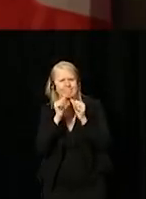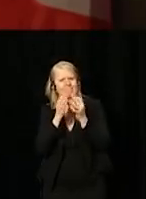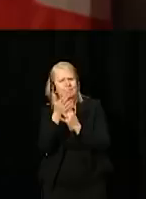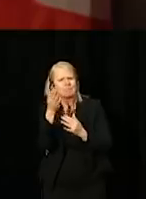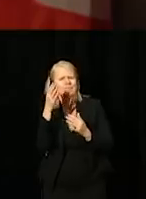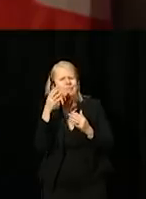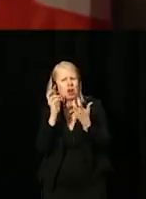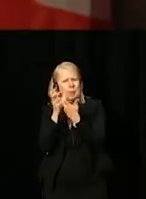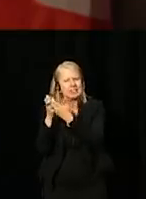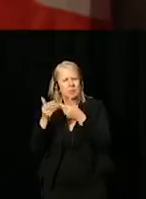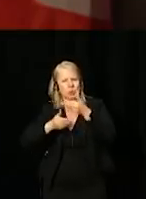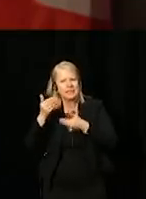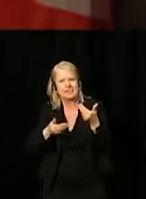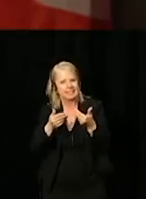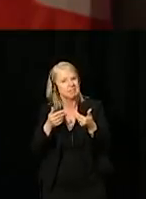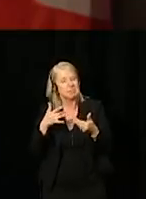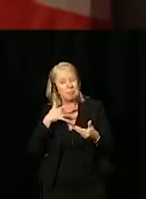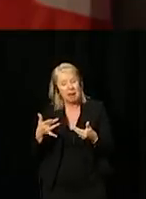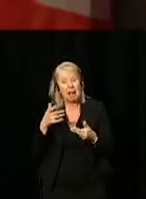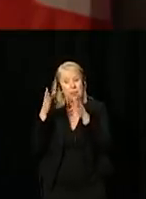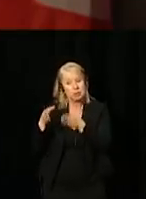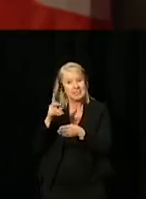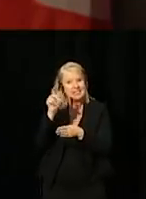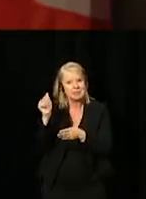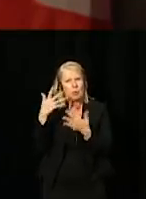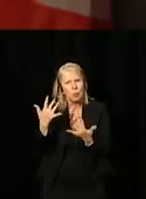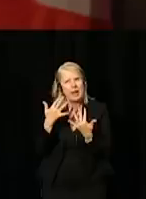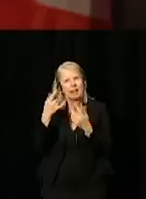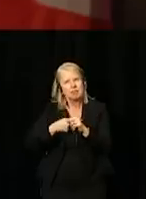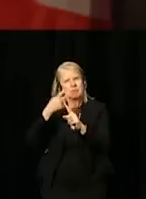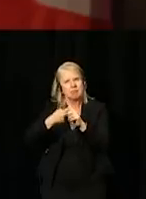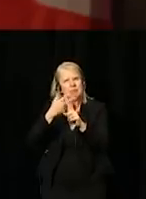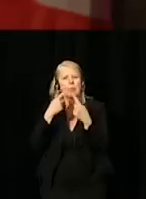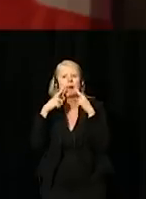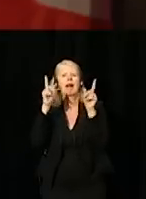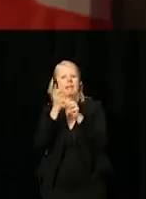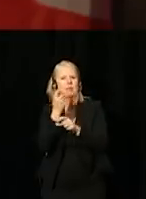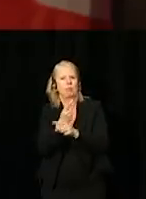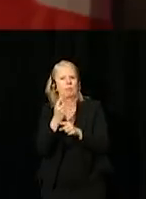It's not uncommon for an individual to wait several months to gain access to proper work tools.